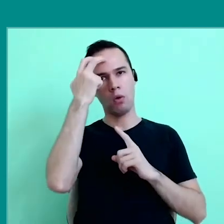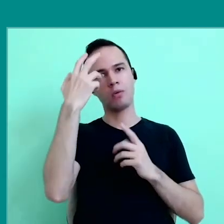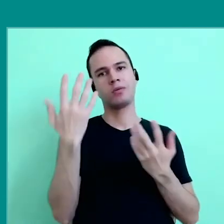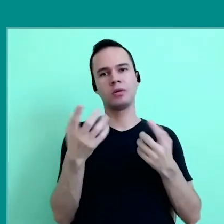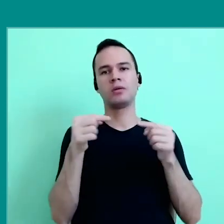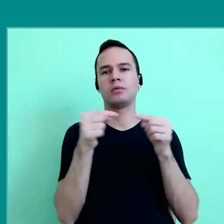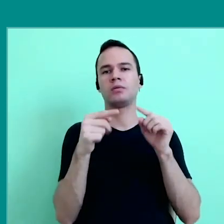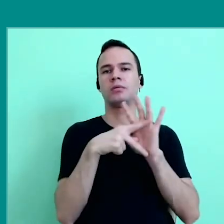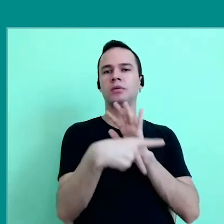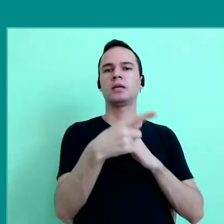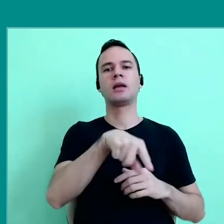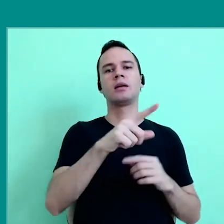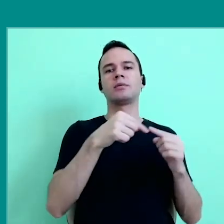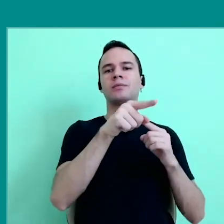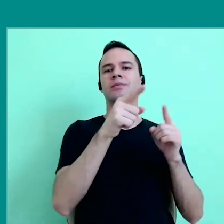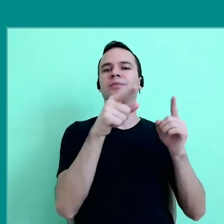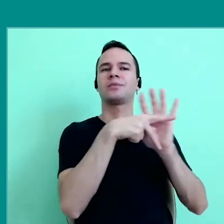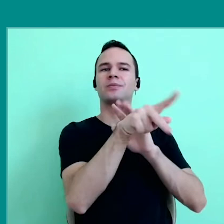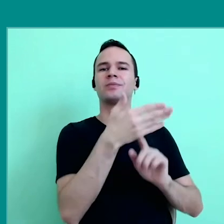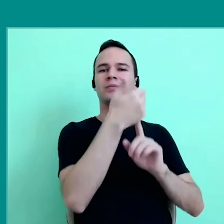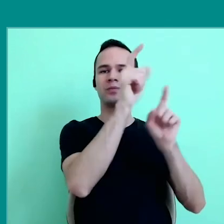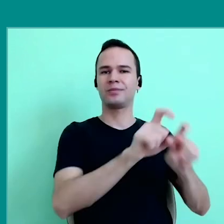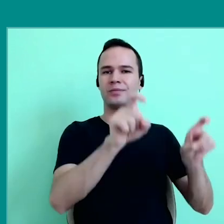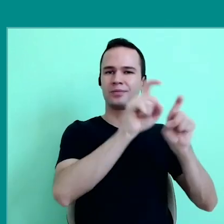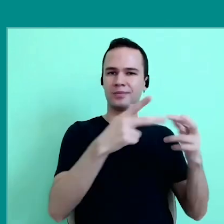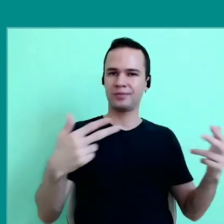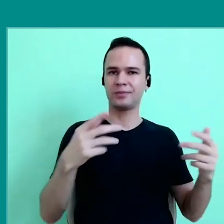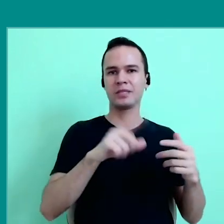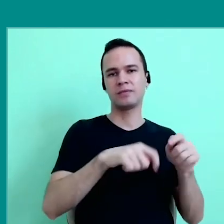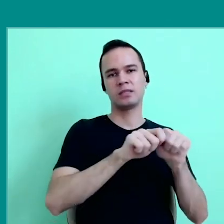about what are digital platforms today and what they do today.